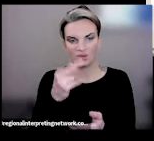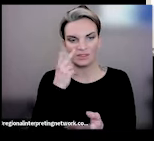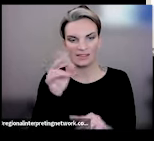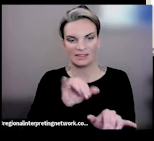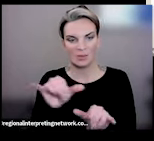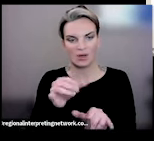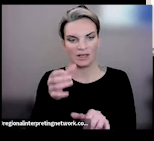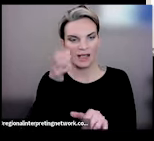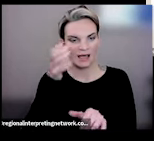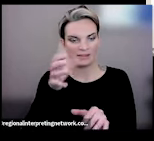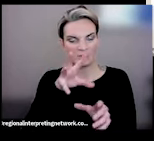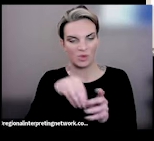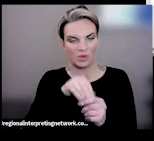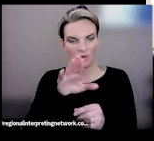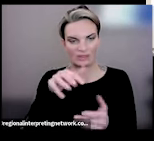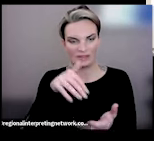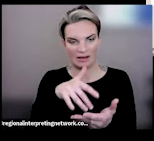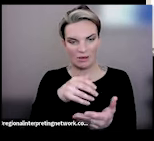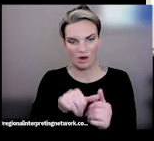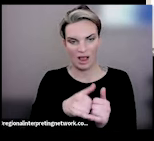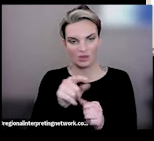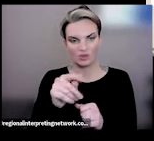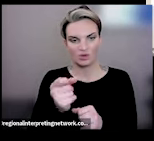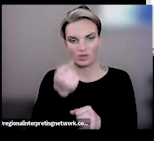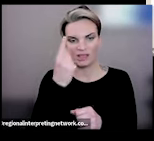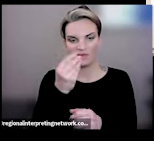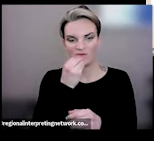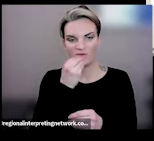in your study, or how do you understand food sovereignty within your study and